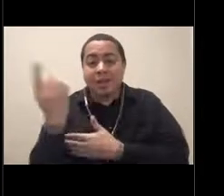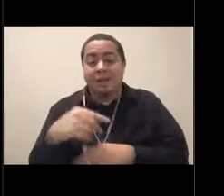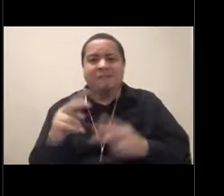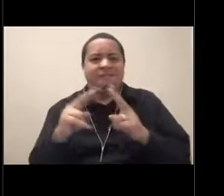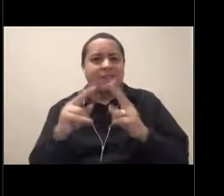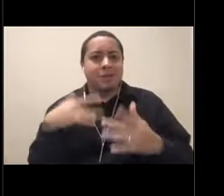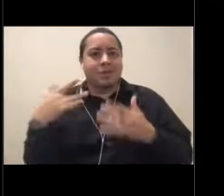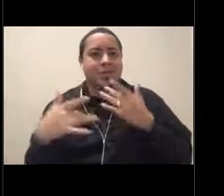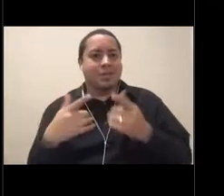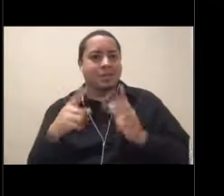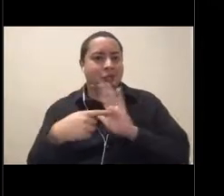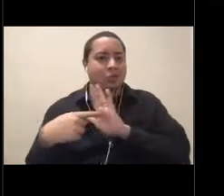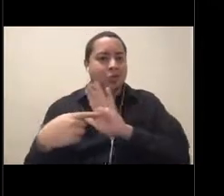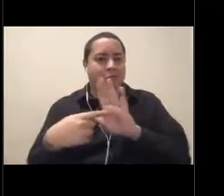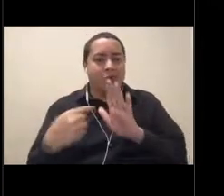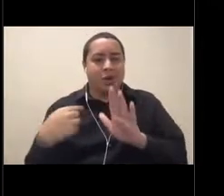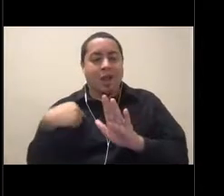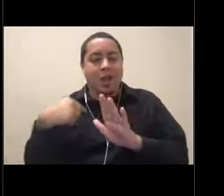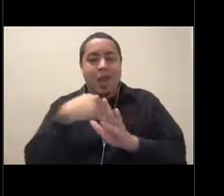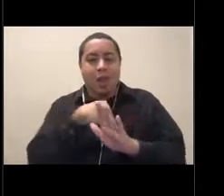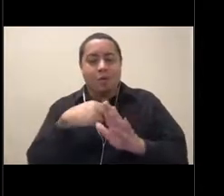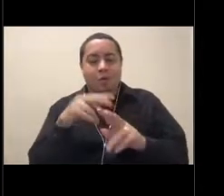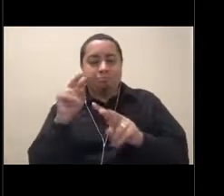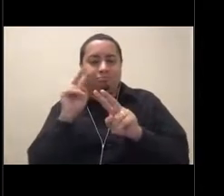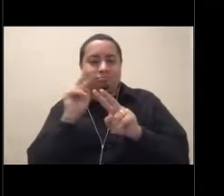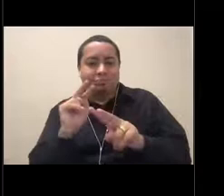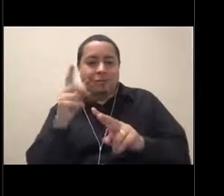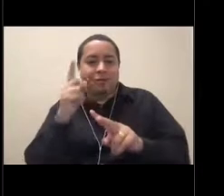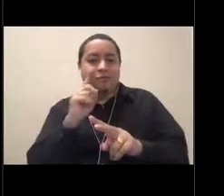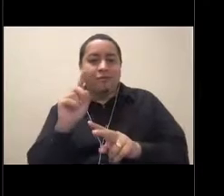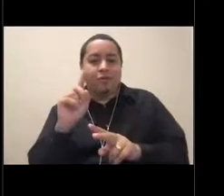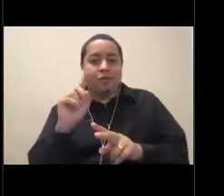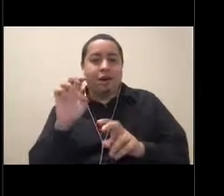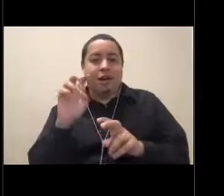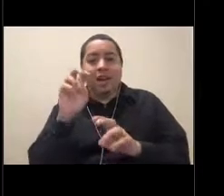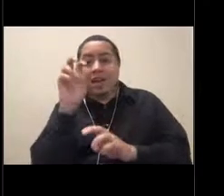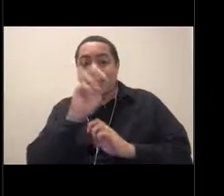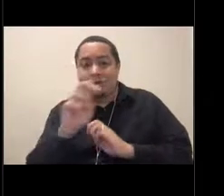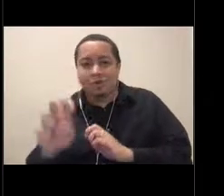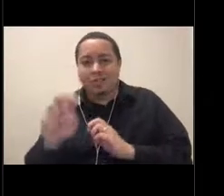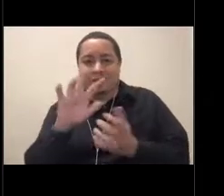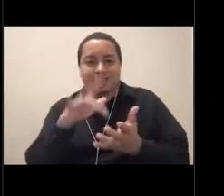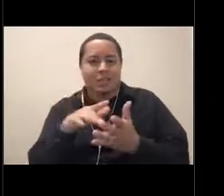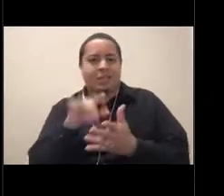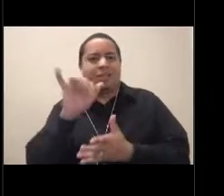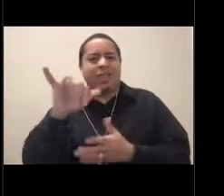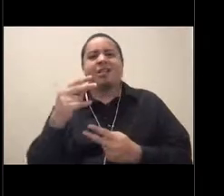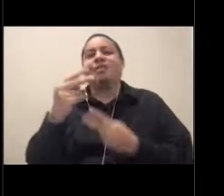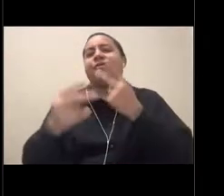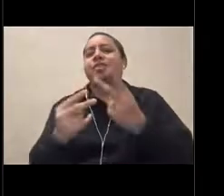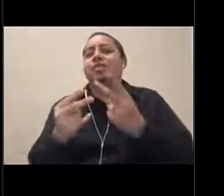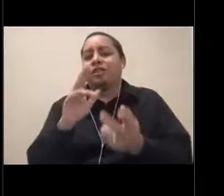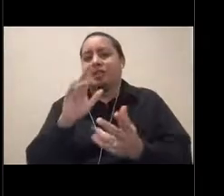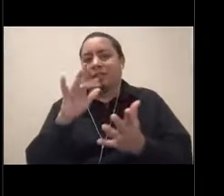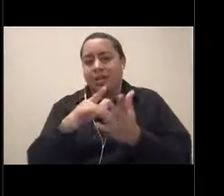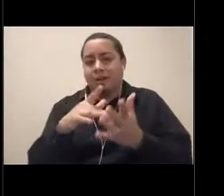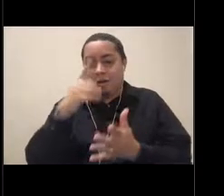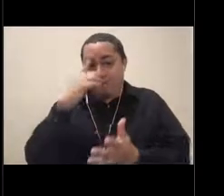our behind-the-scenes look at the Sanctuary Exploration Center which is a visitor center for Monterey Bay National Marine Sanctuary